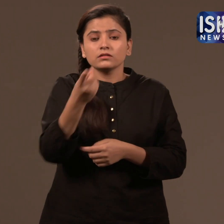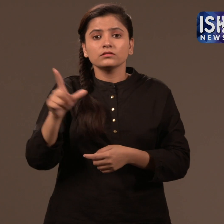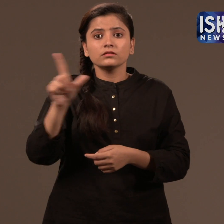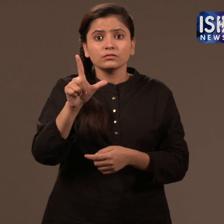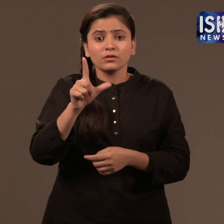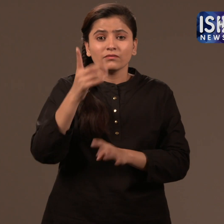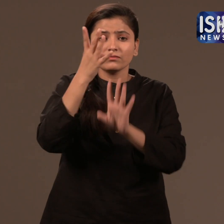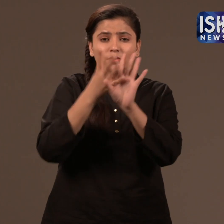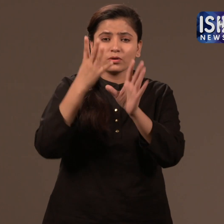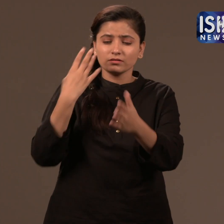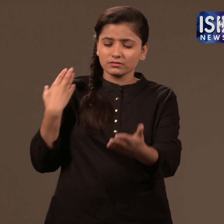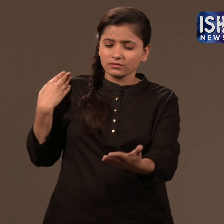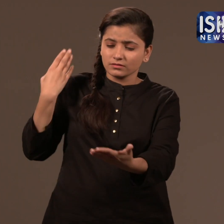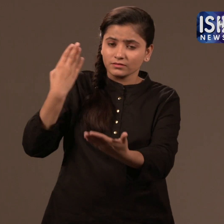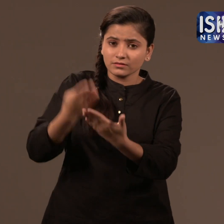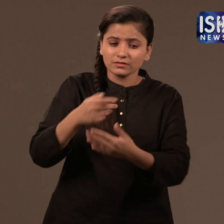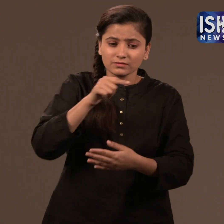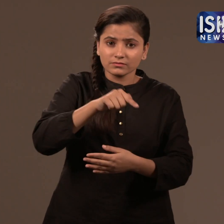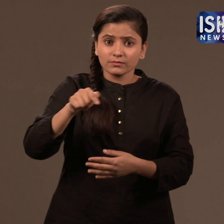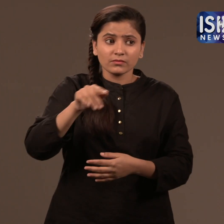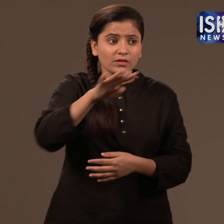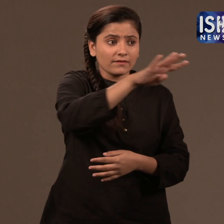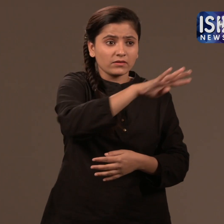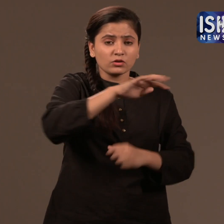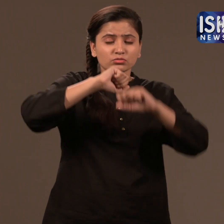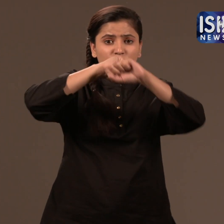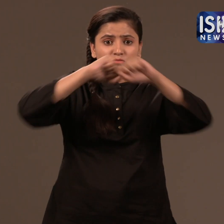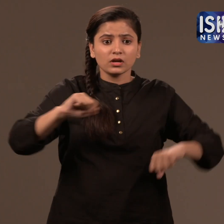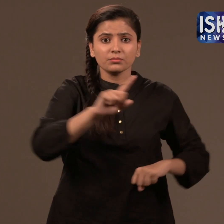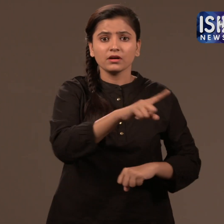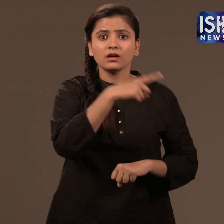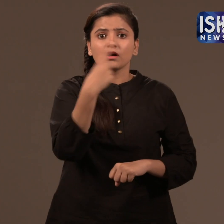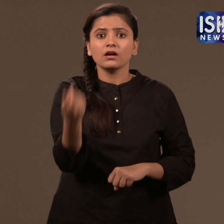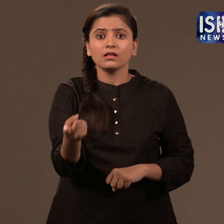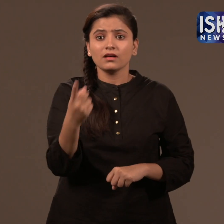She was raped for the last 4 years by them.